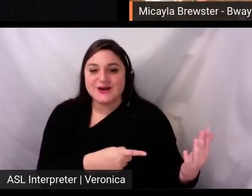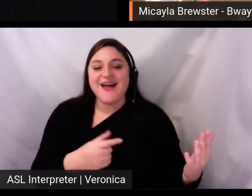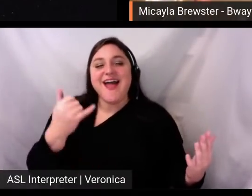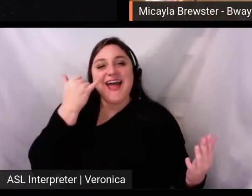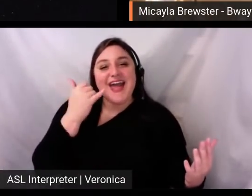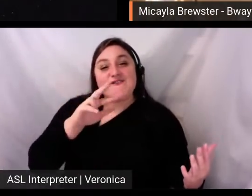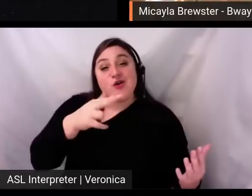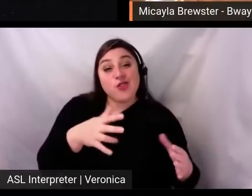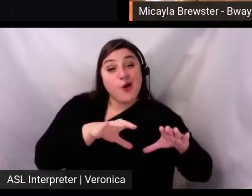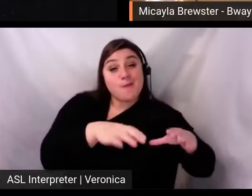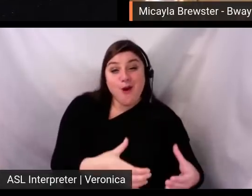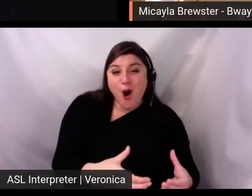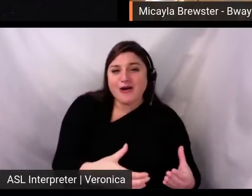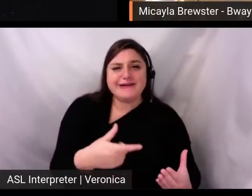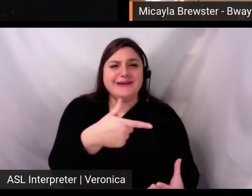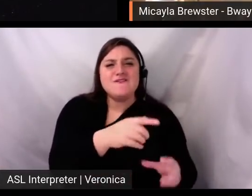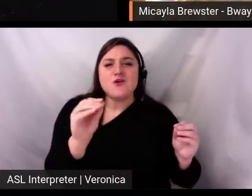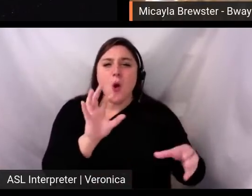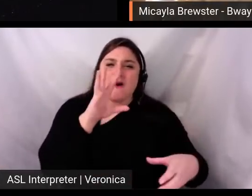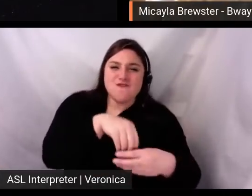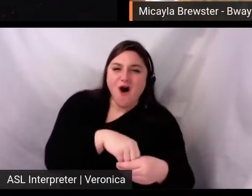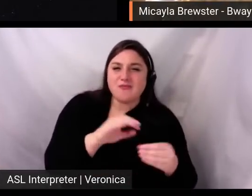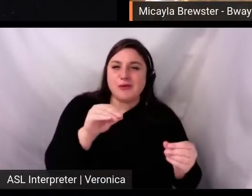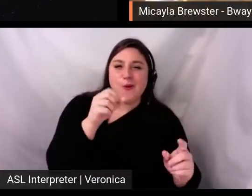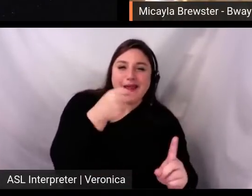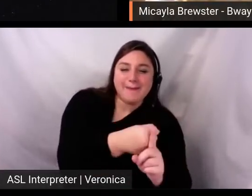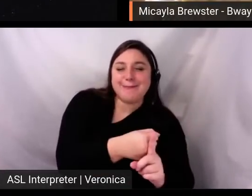or losing anything no matter what decision they make.